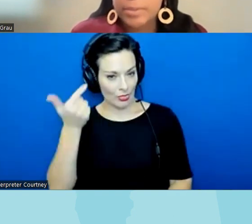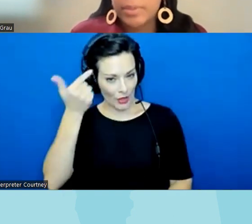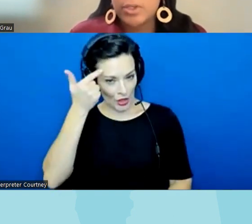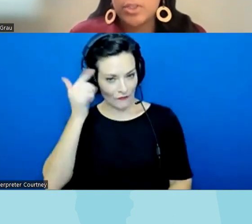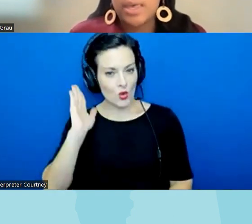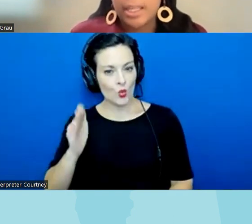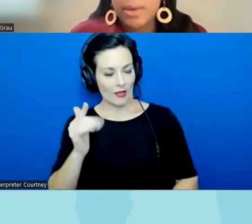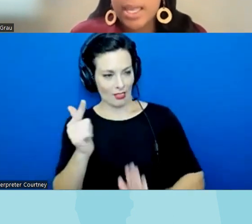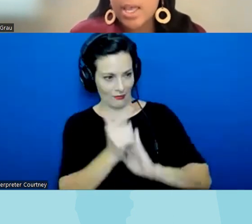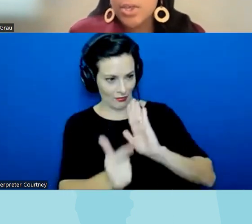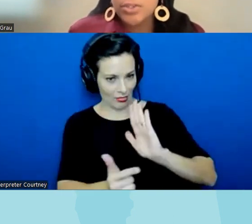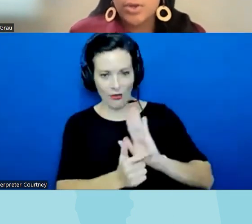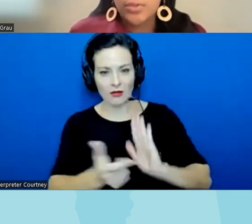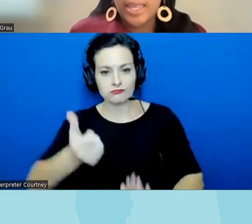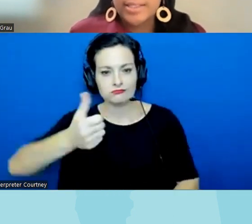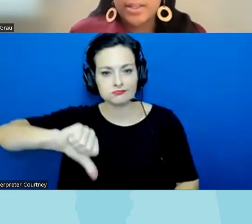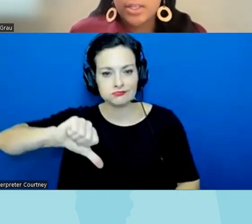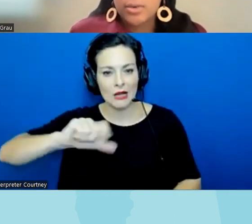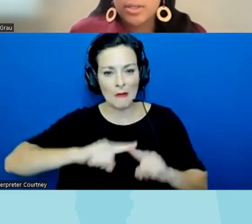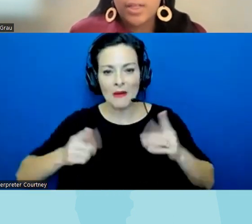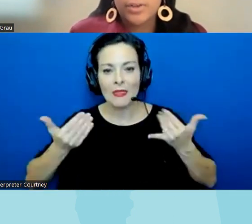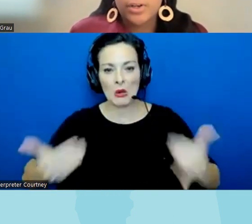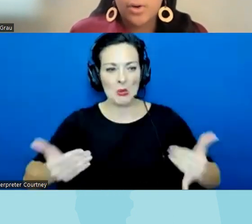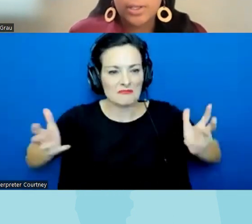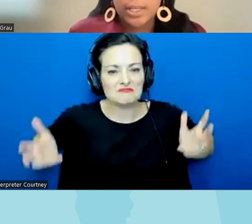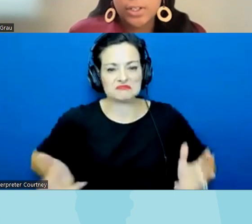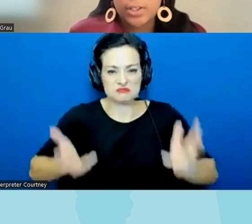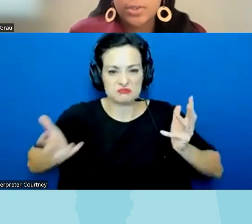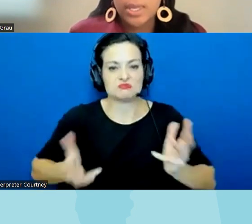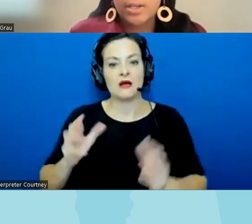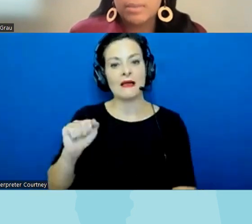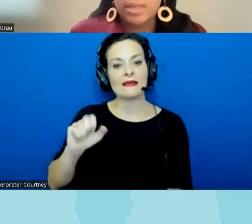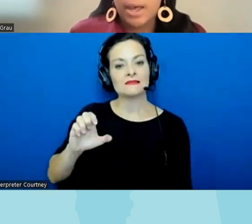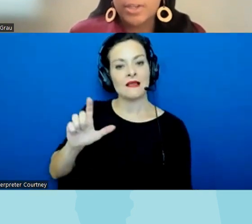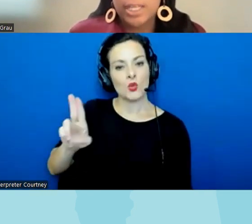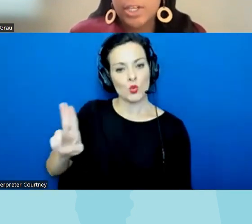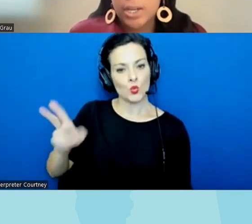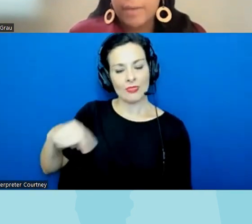but they do them anyway so the ACLU and other organizations who care deeply about education have